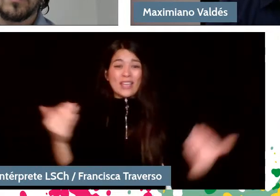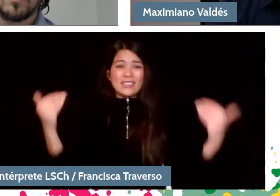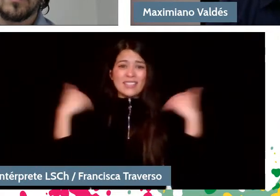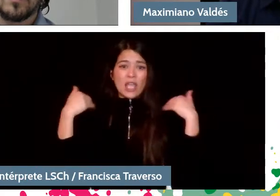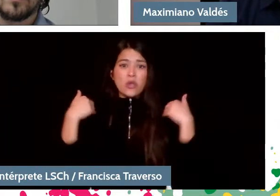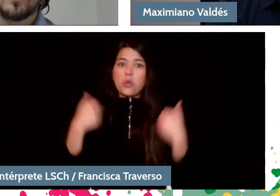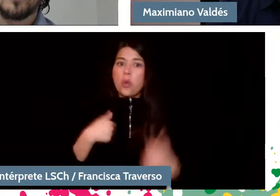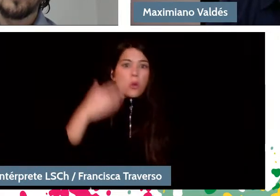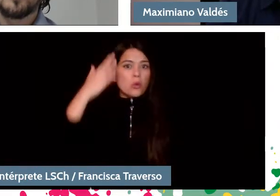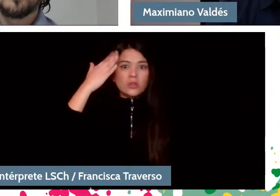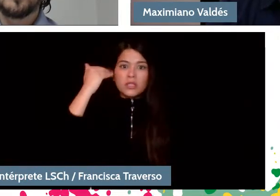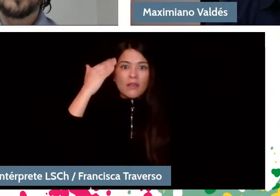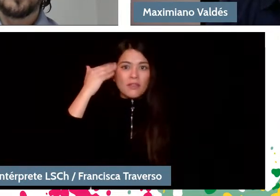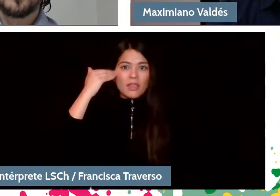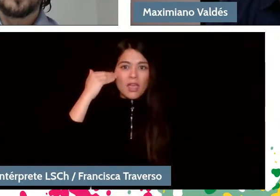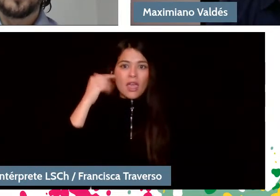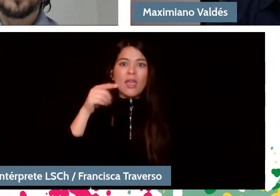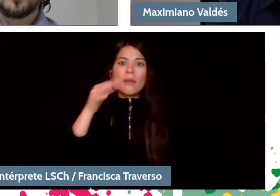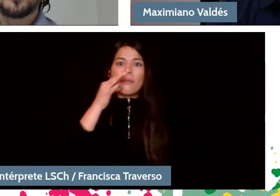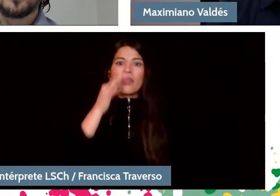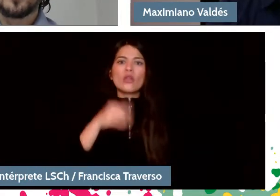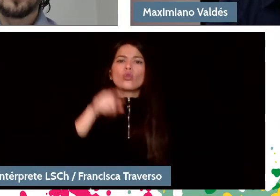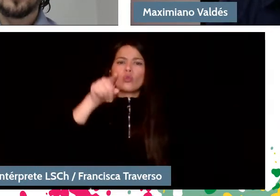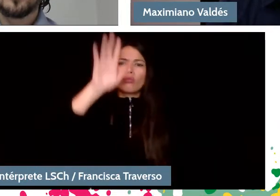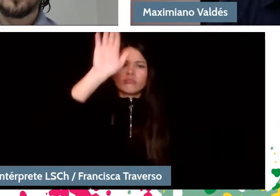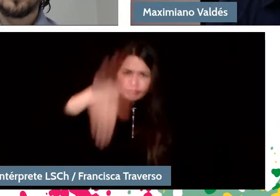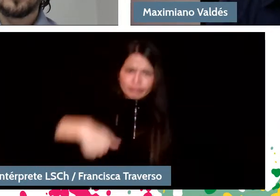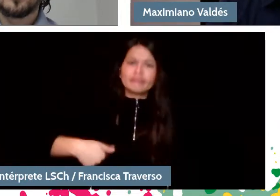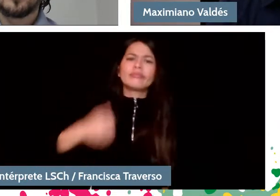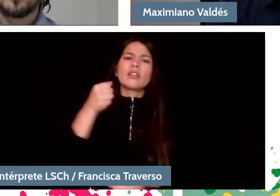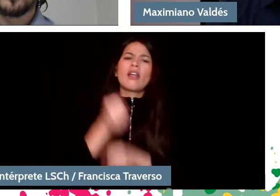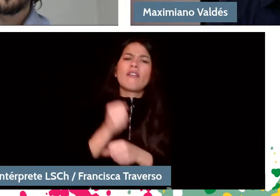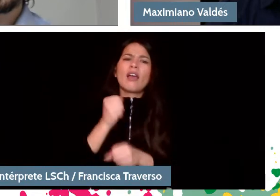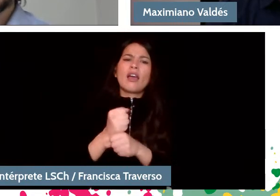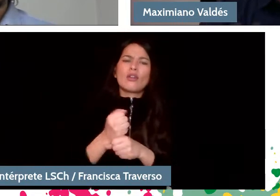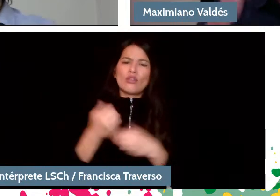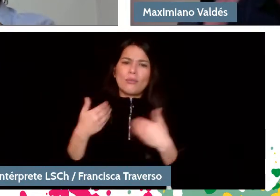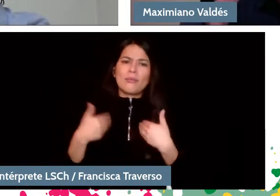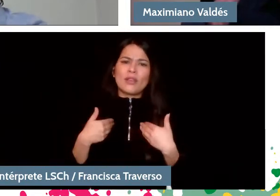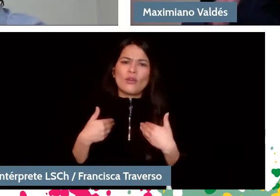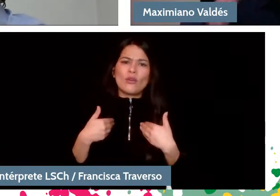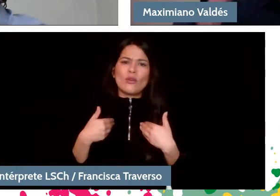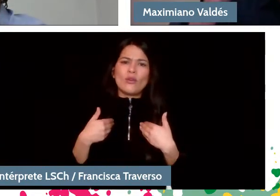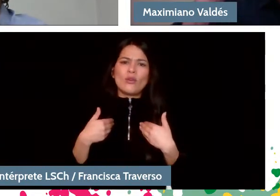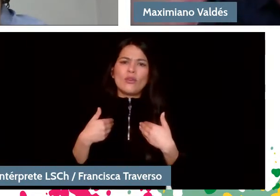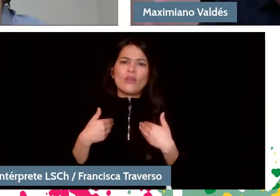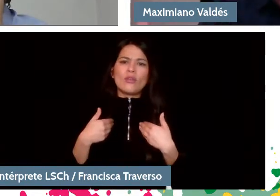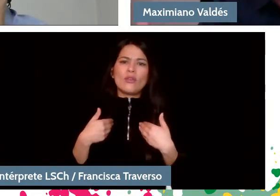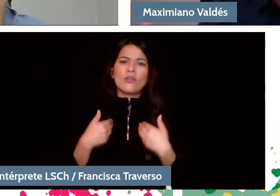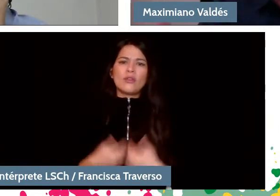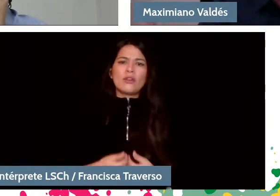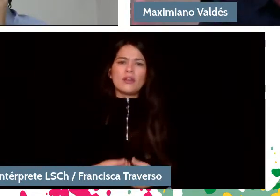and he talked to me and said: "You're coming to work with me." And I started, and at the same time, he joined the national orchestra